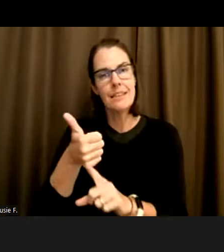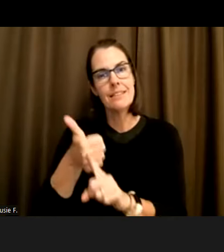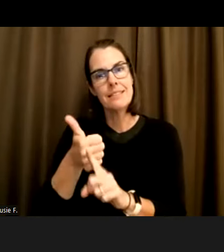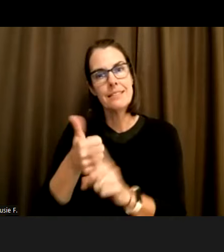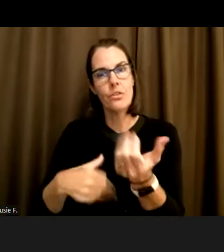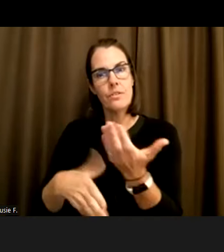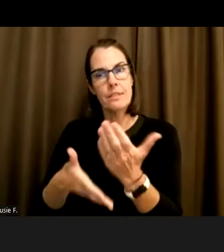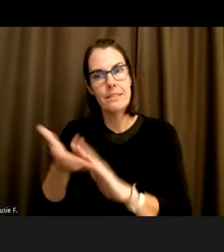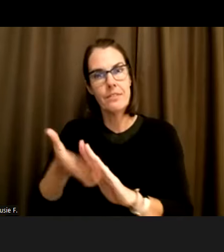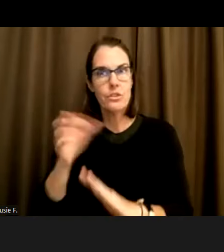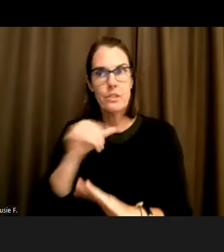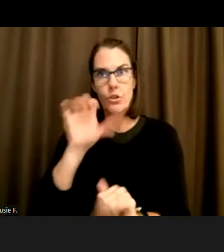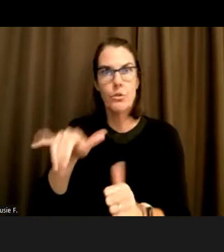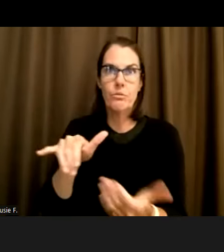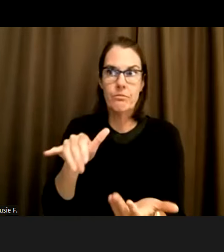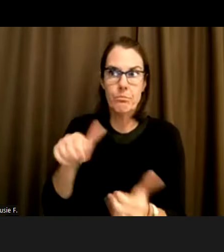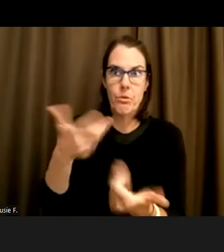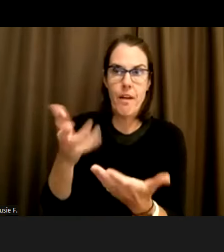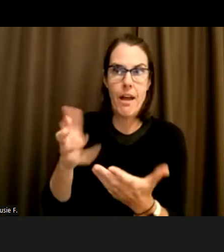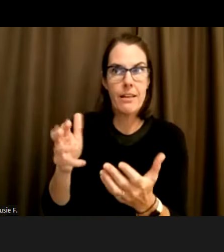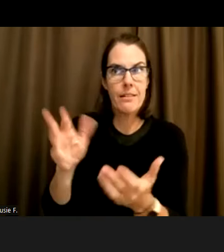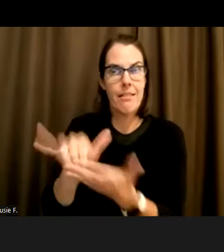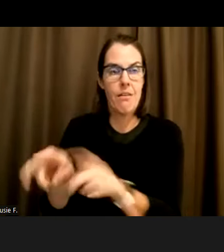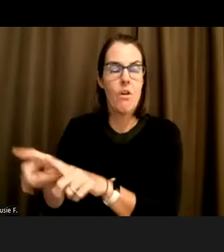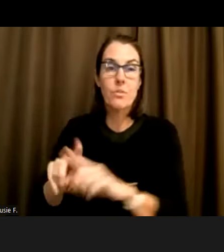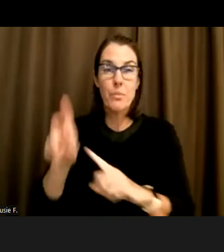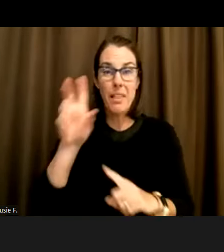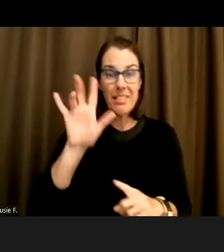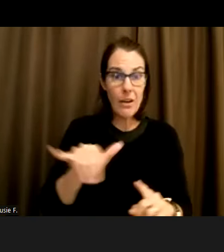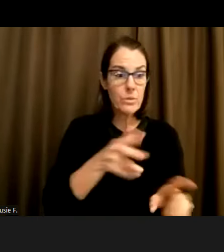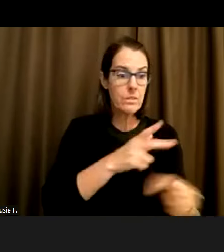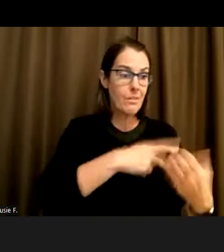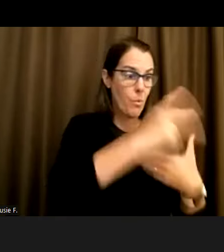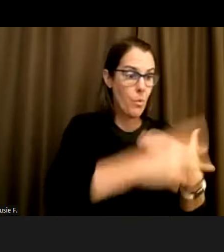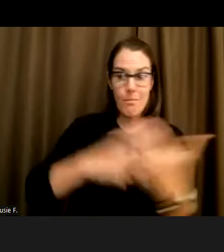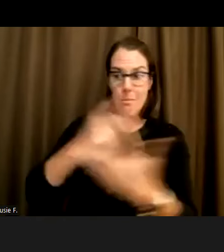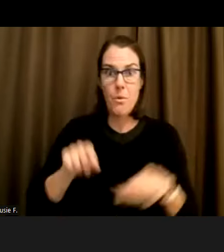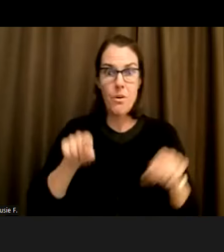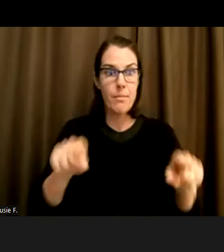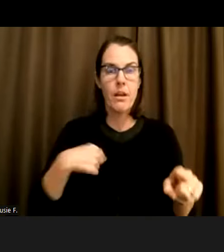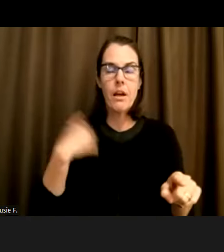But even within that environment, I've always had to work